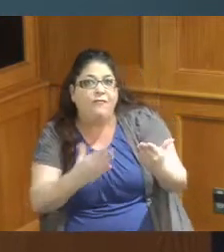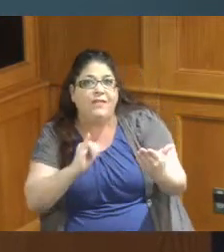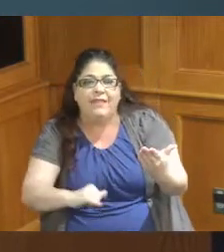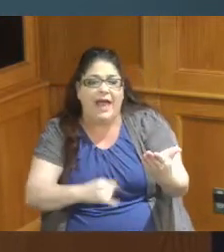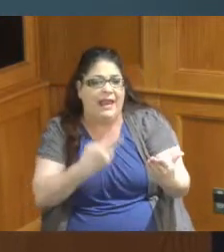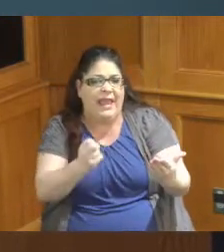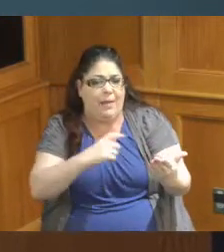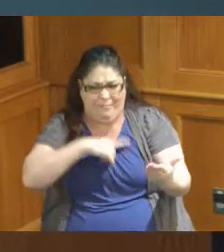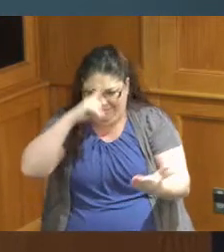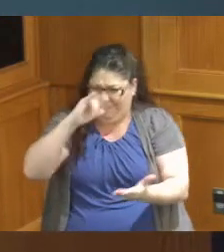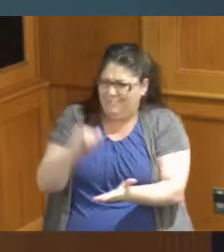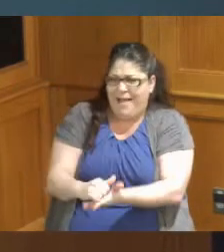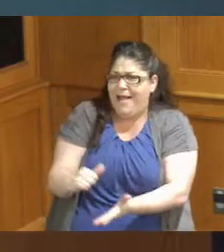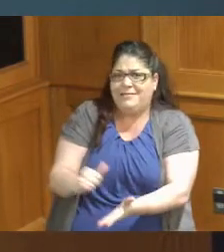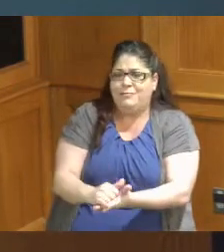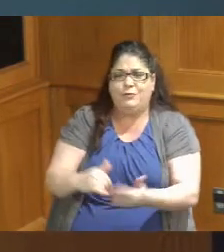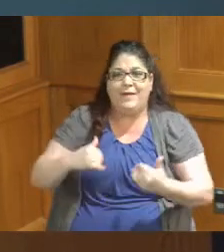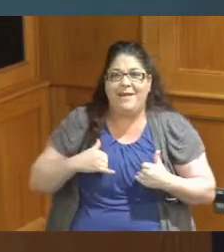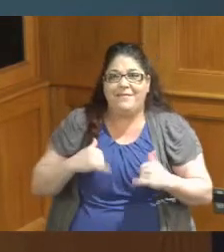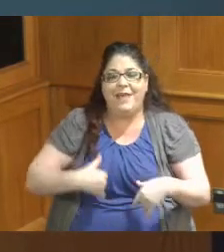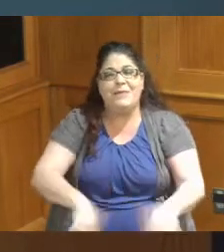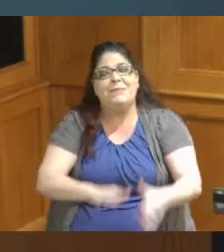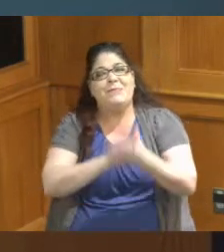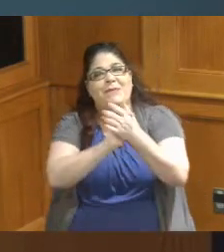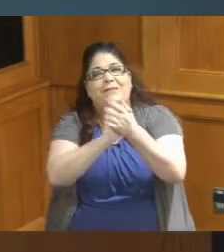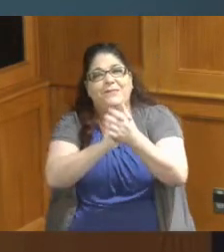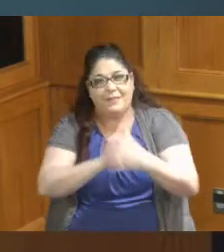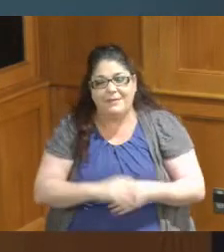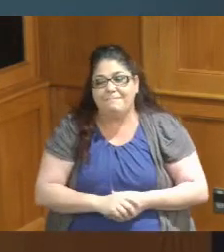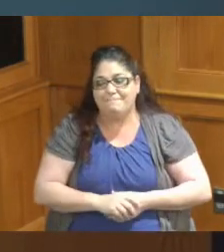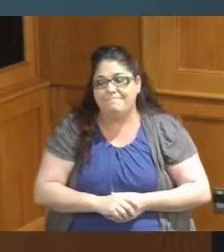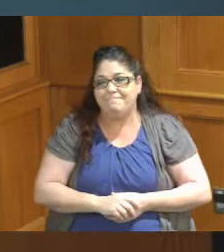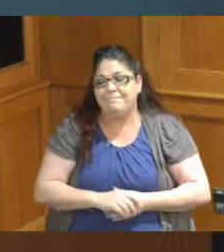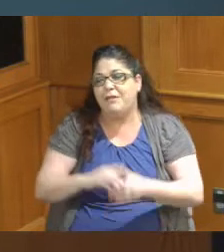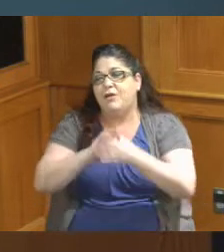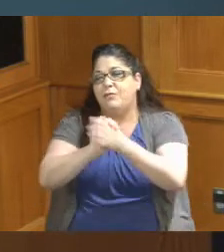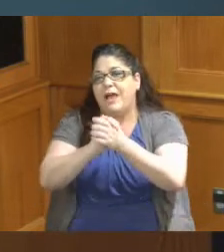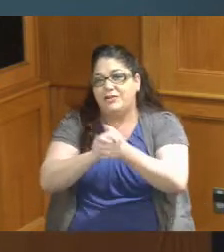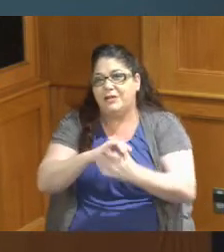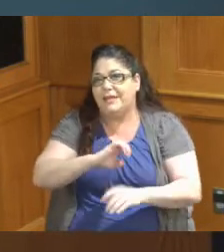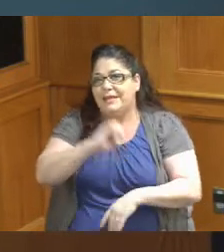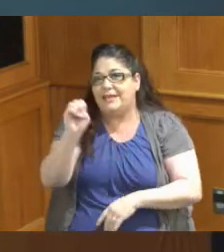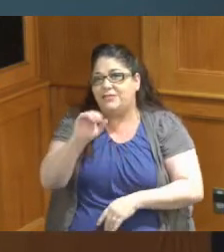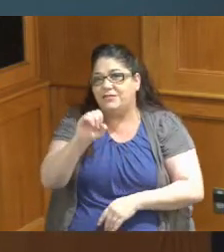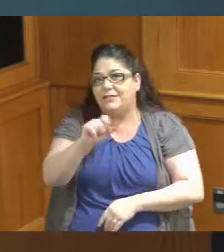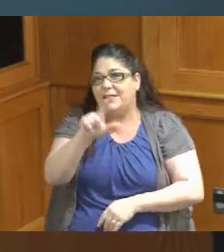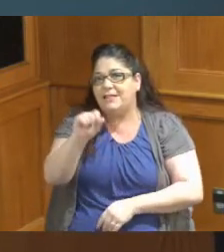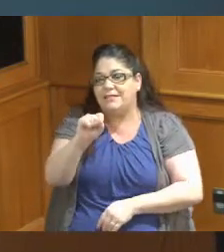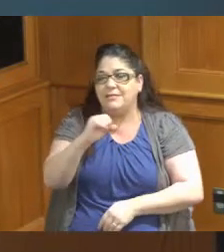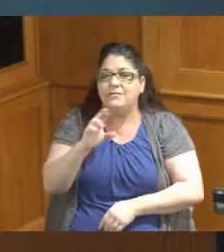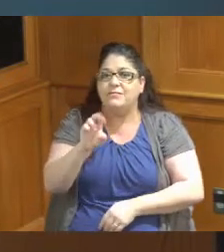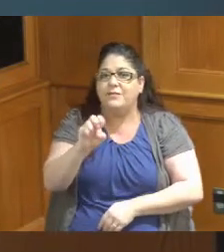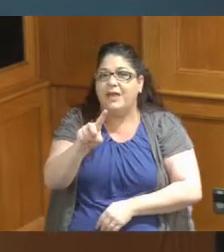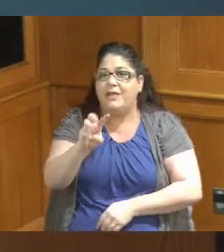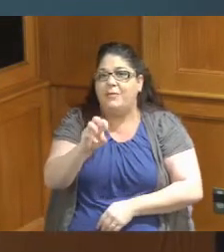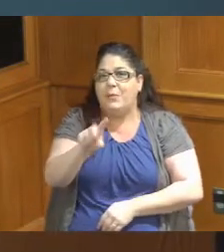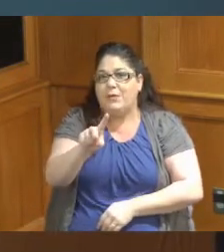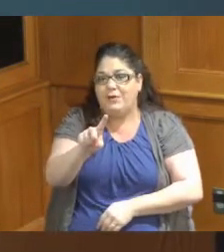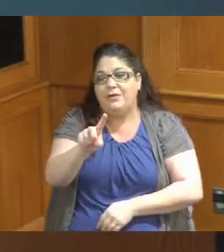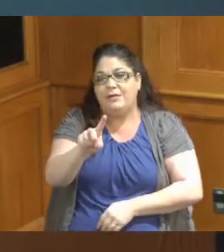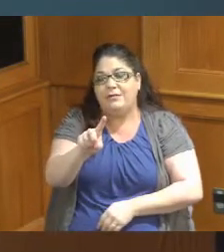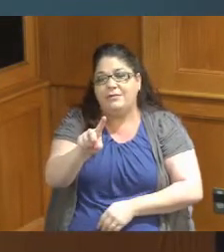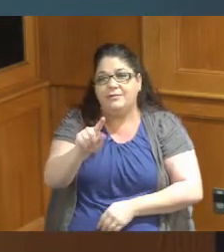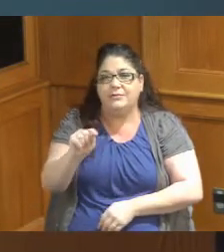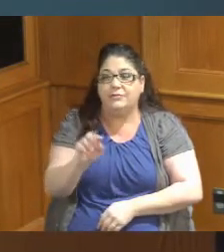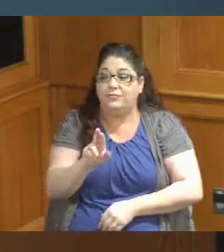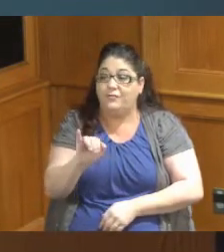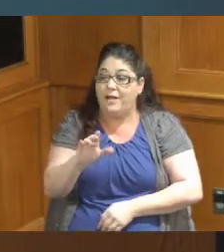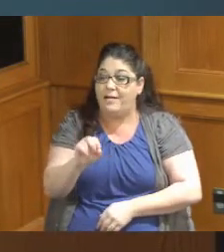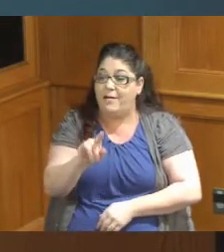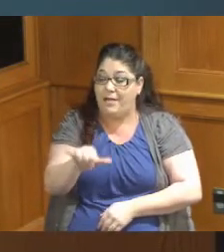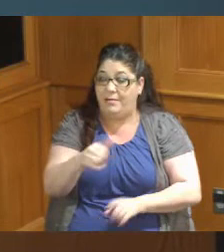a very congratulatory to Easter Seals Redwood our County also has done a youth resiliency grants to